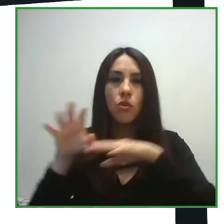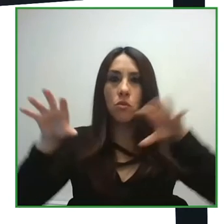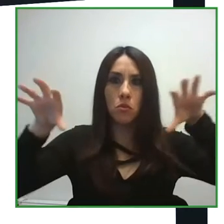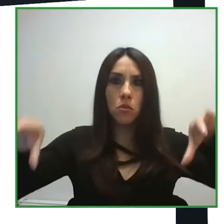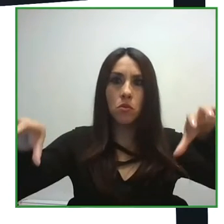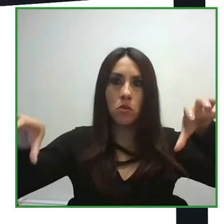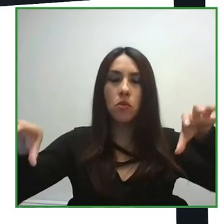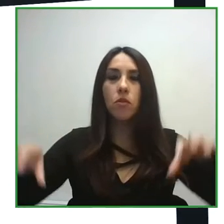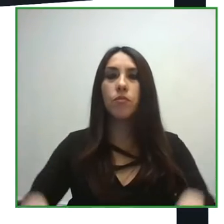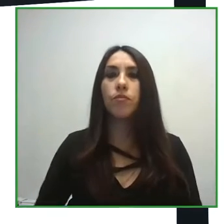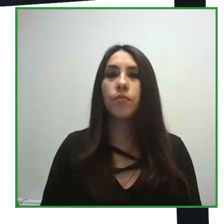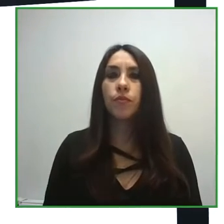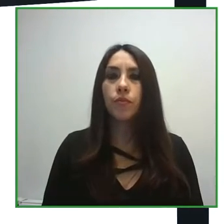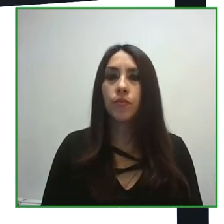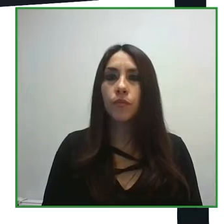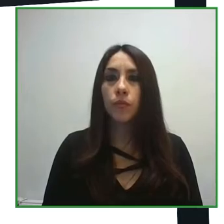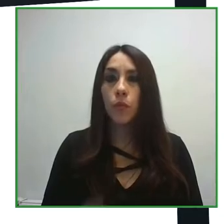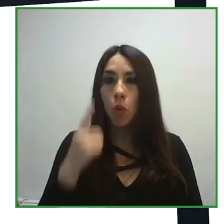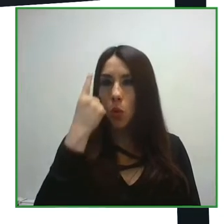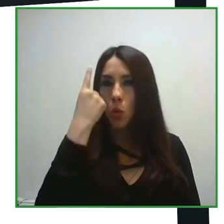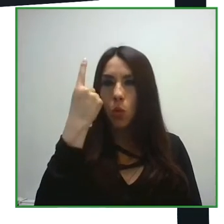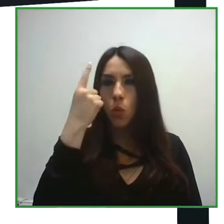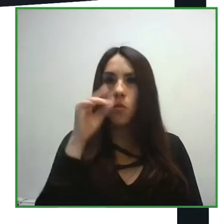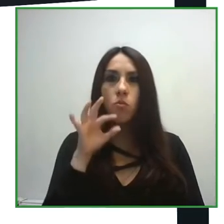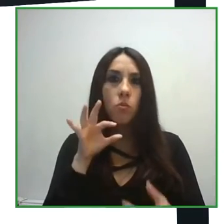from Fundación Luze, one of the partner organizations in Chile.